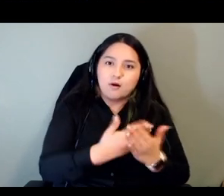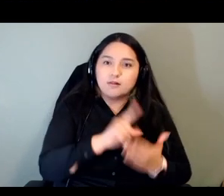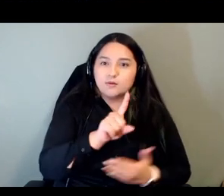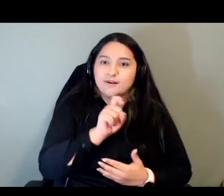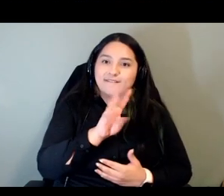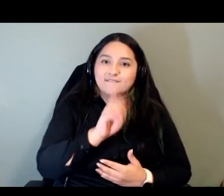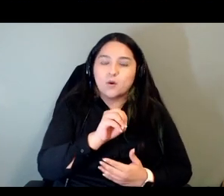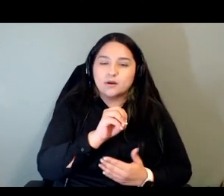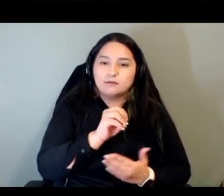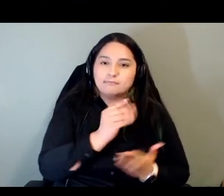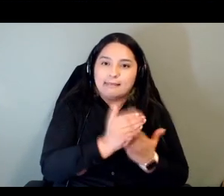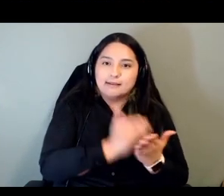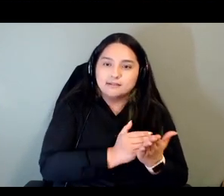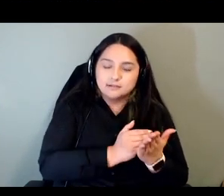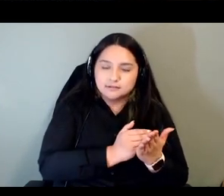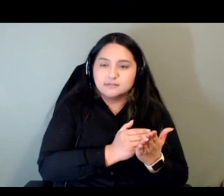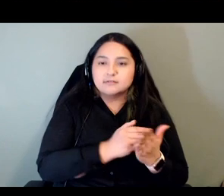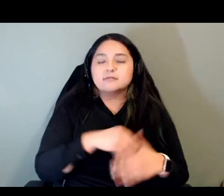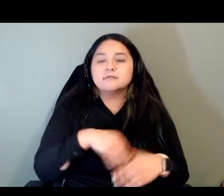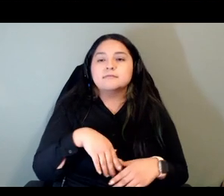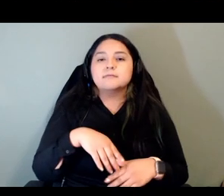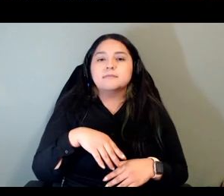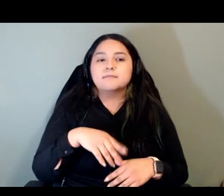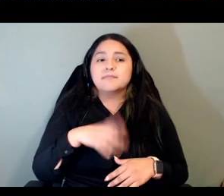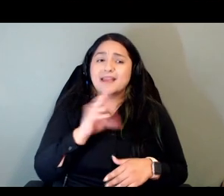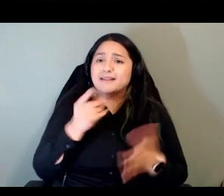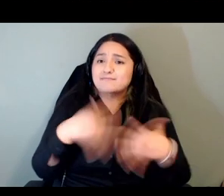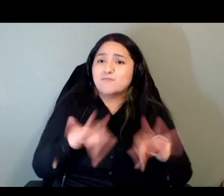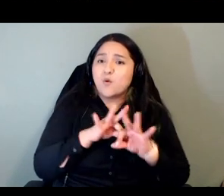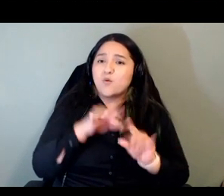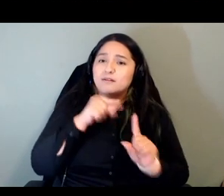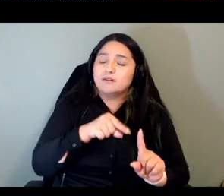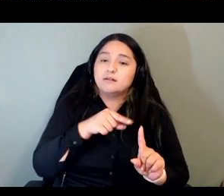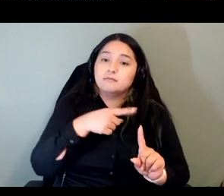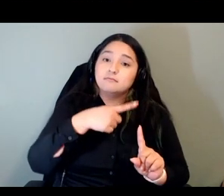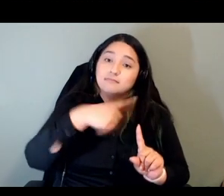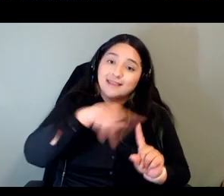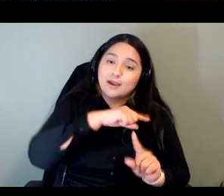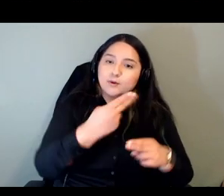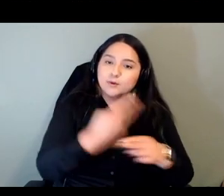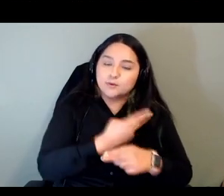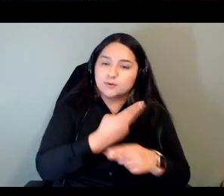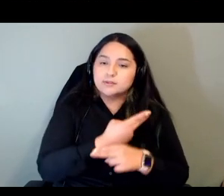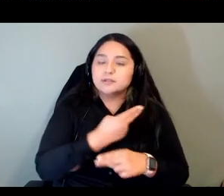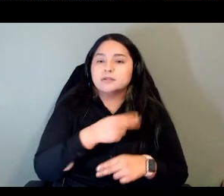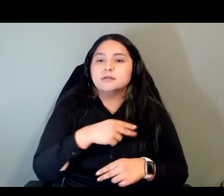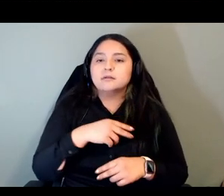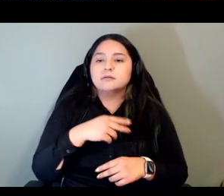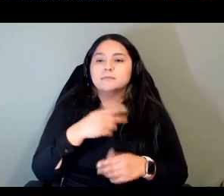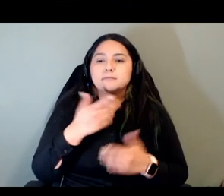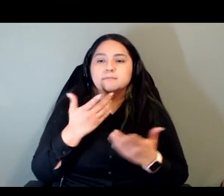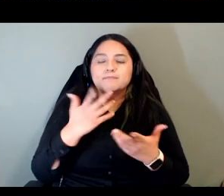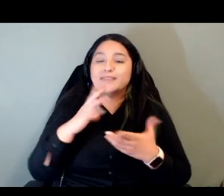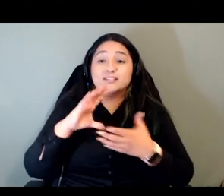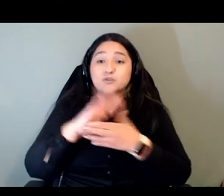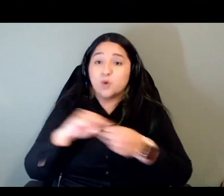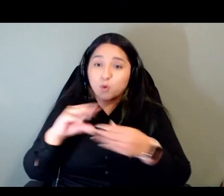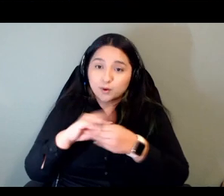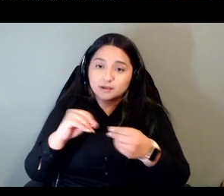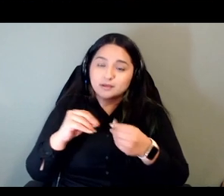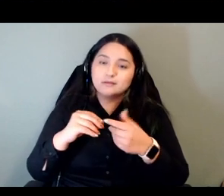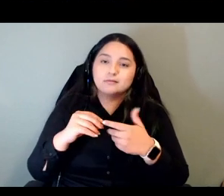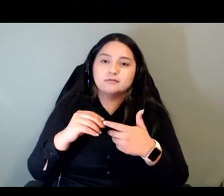chickasaw more importantly they're using um the the stories narratives from our native